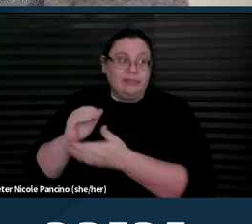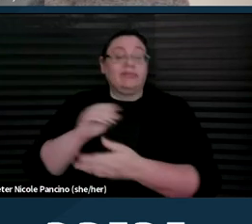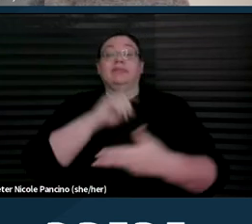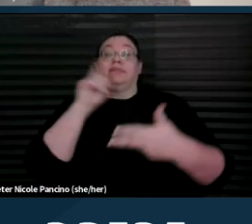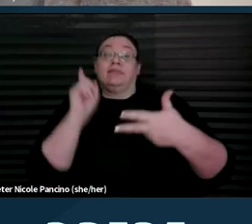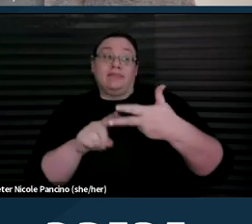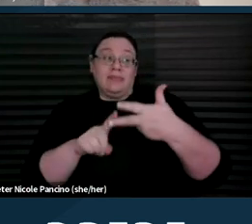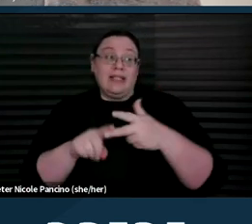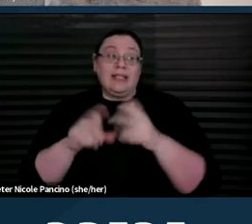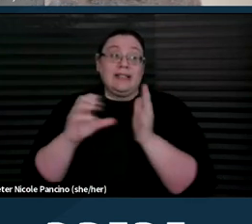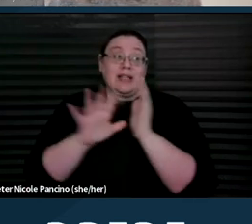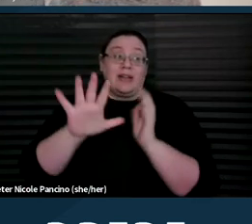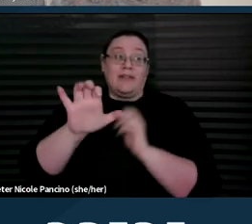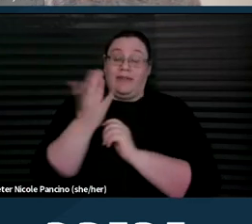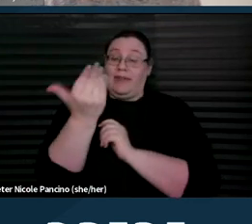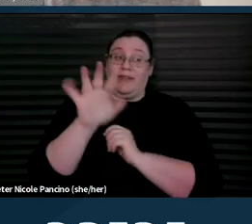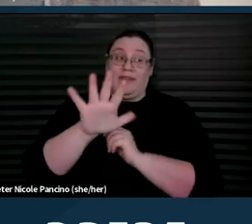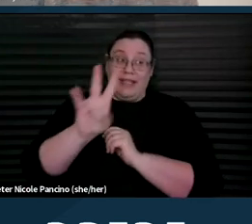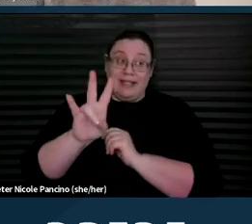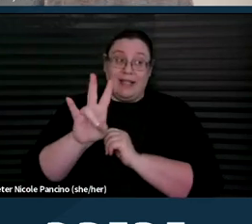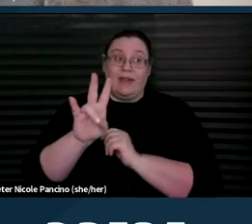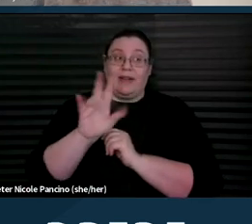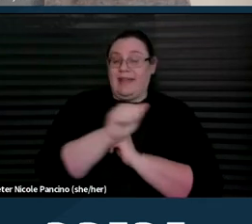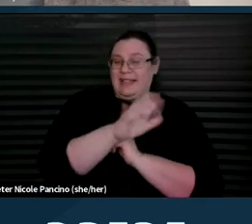or for short, Section 1557, is a federal law